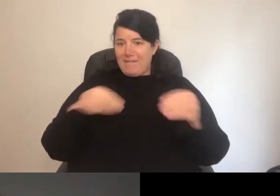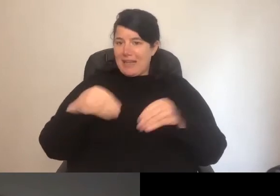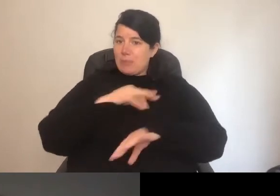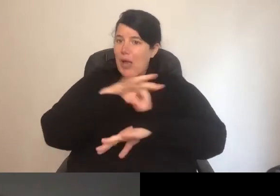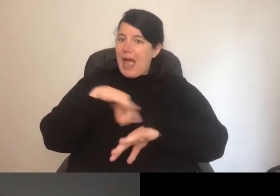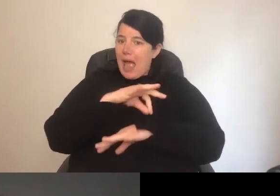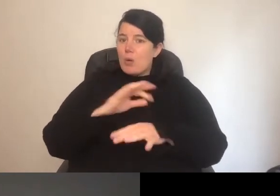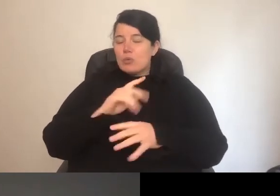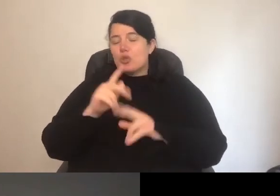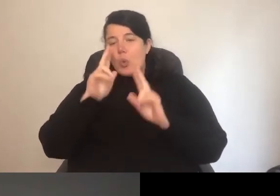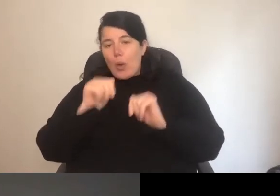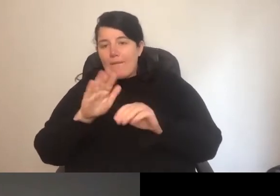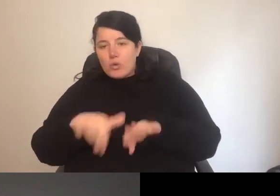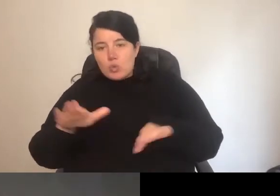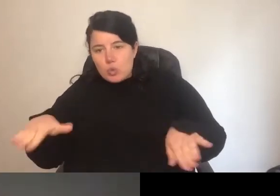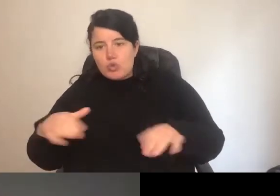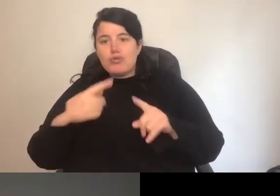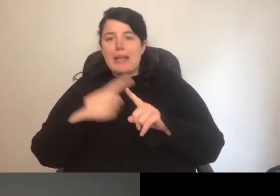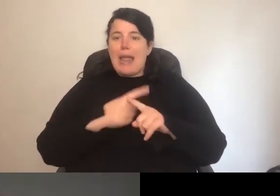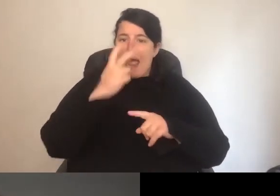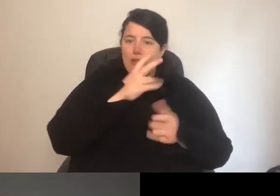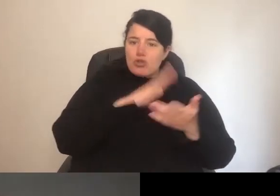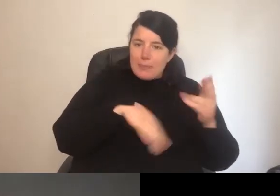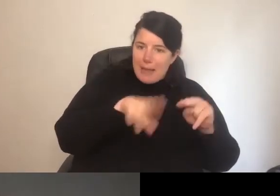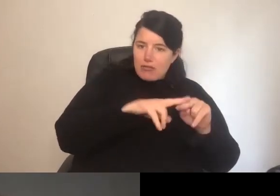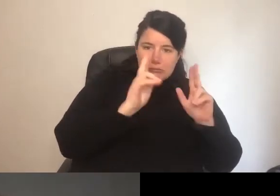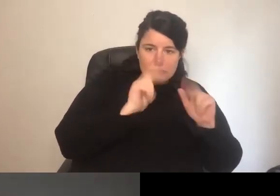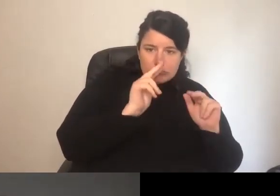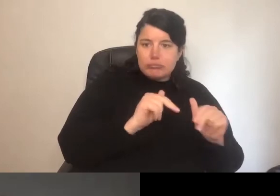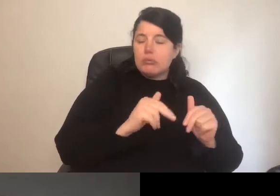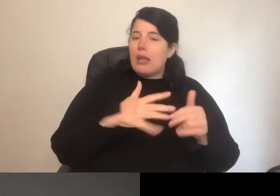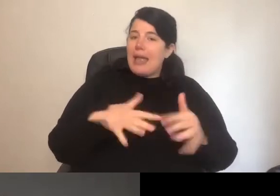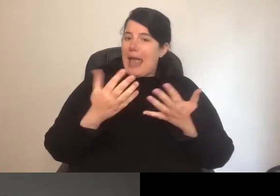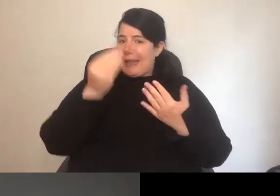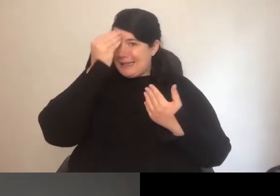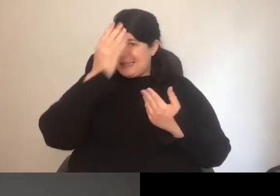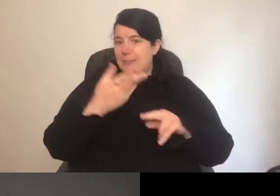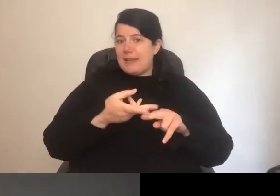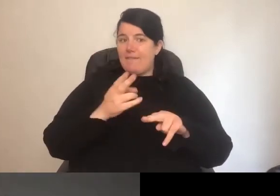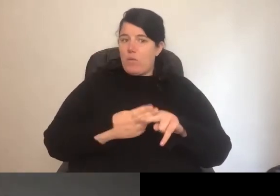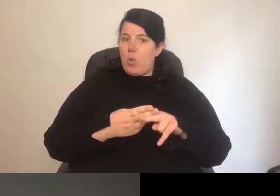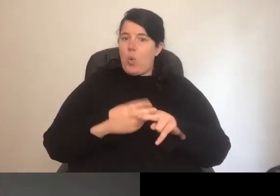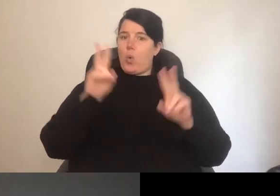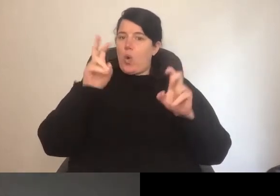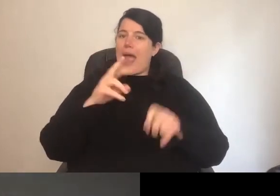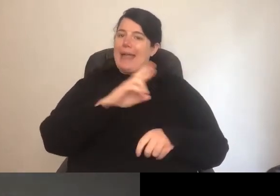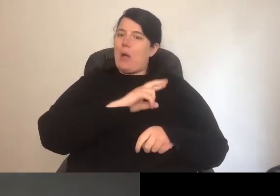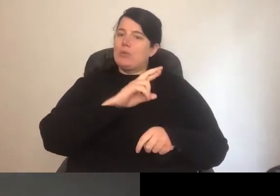for caring responsibilities for children, ageing parents, et cetera. Do you have any tips for accountability in the context of